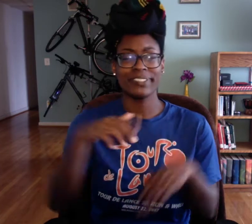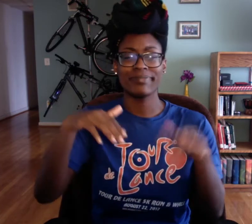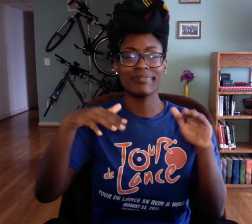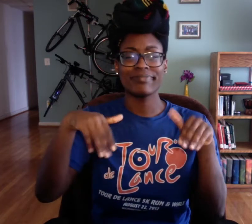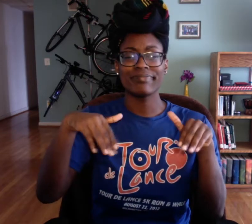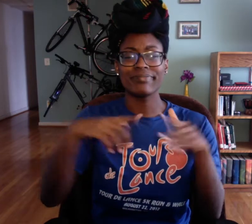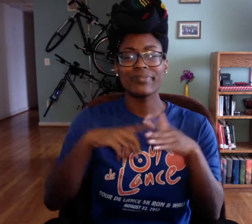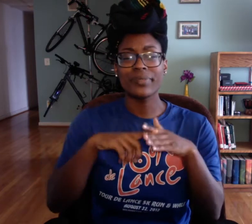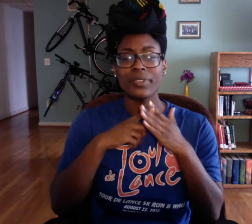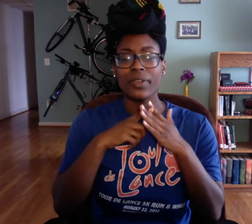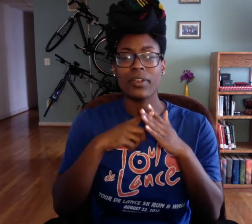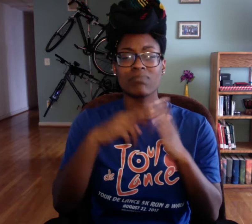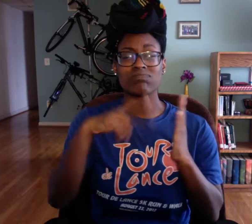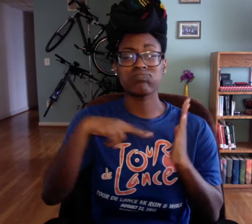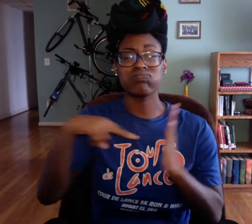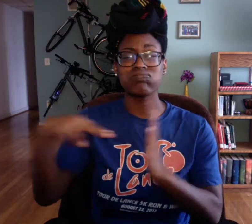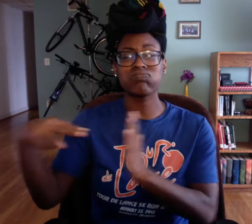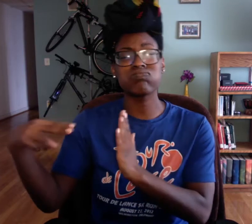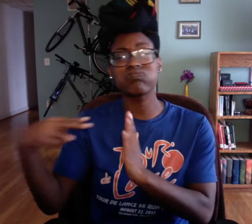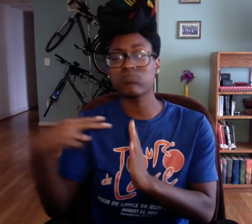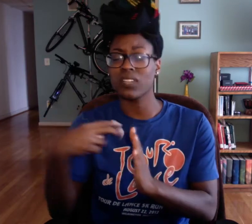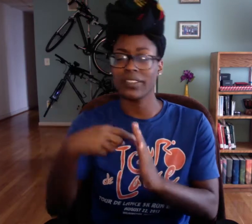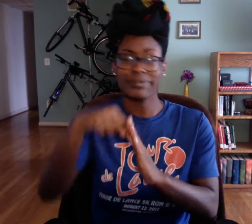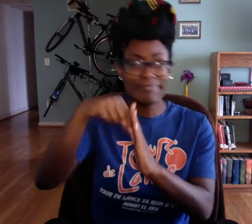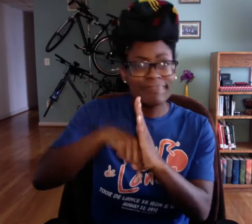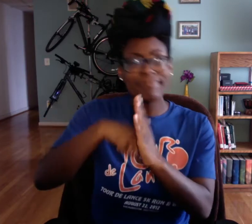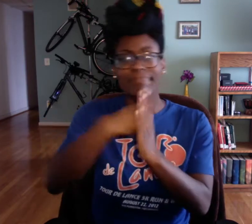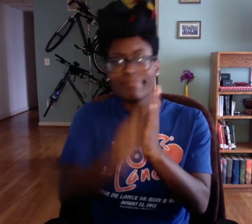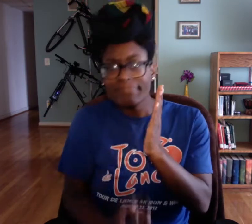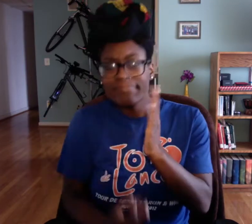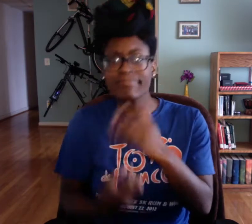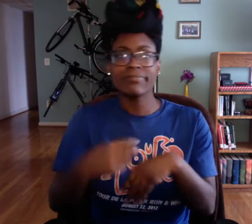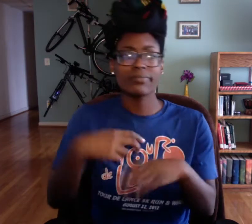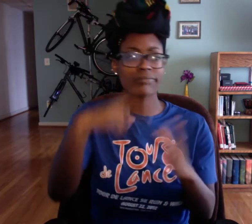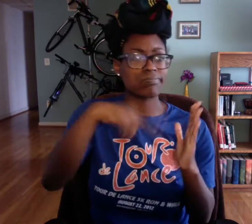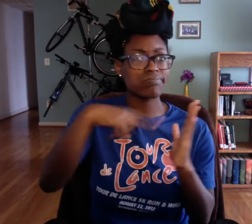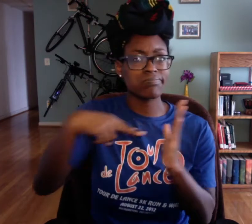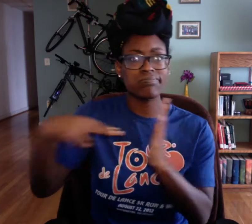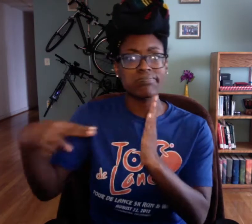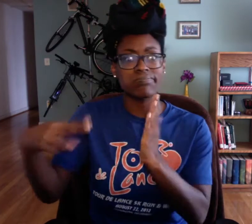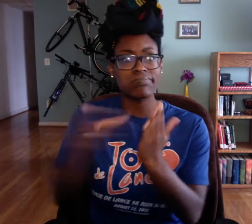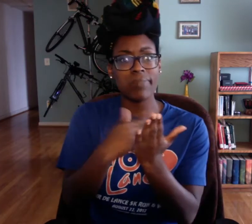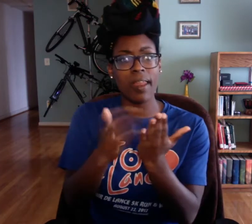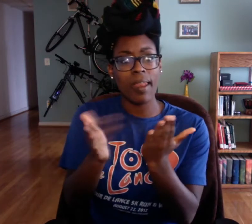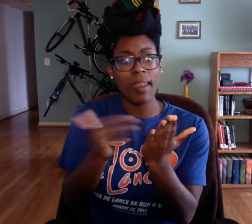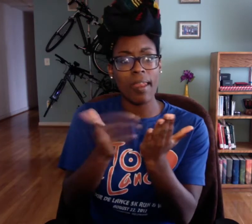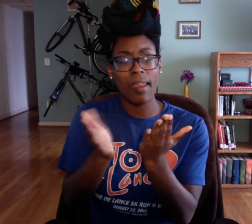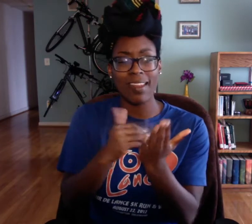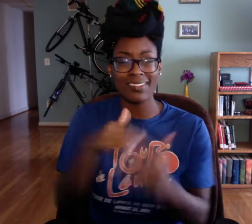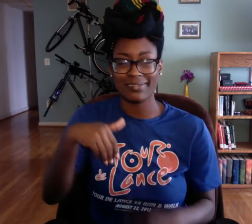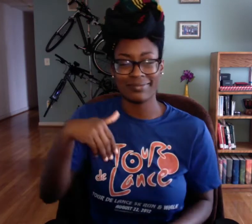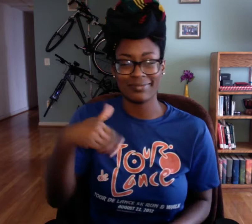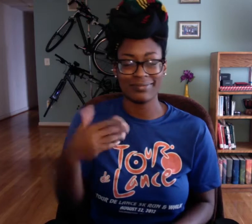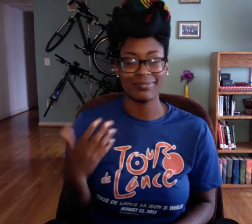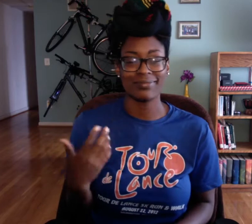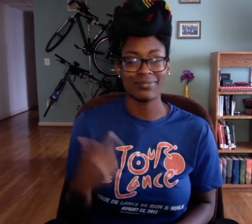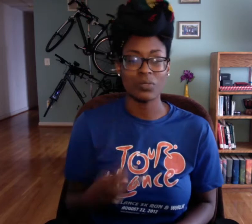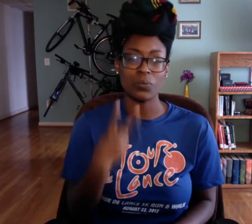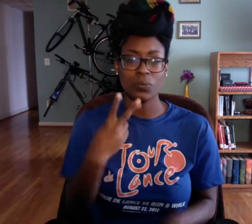But I haven't really started gettin deep into the weeds of it of ya know, just reading tons